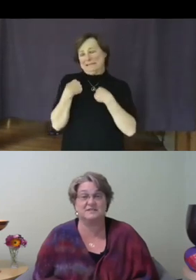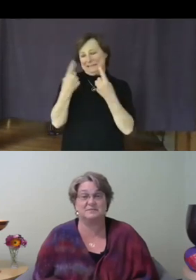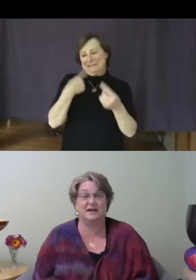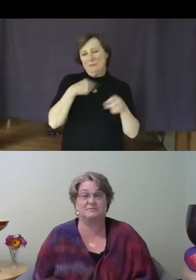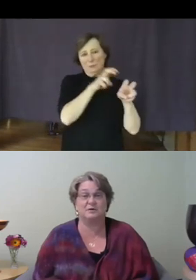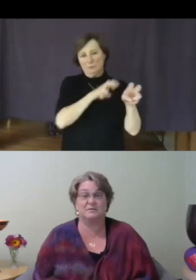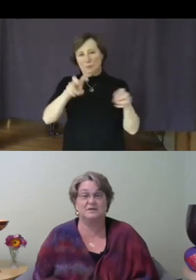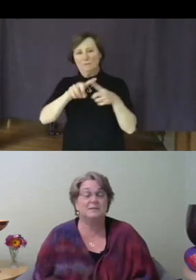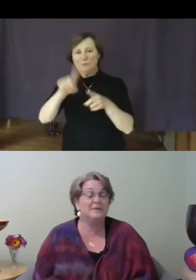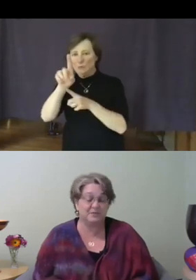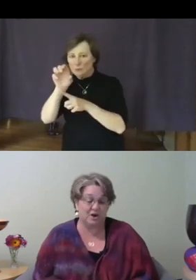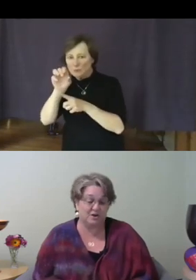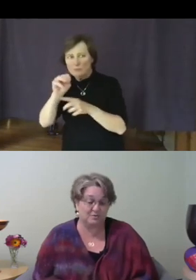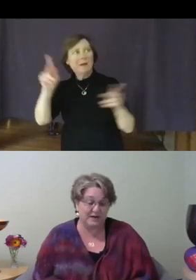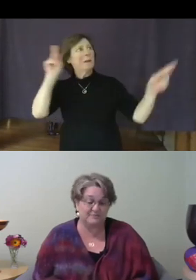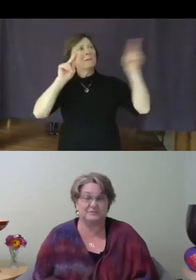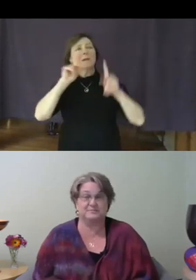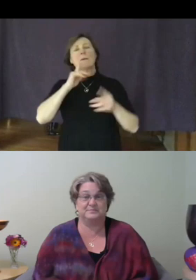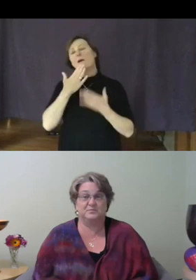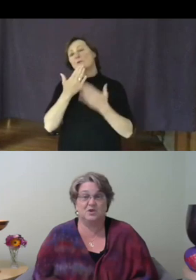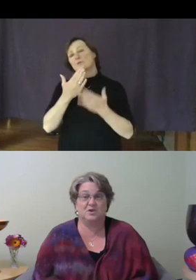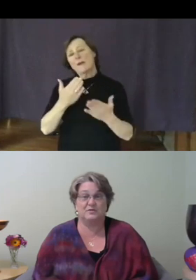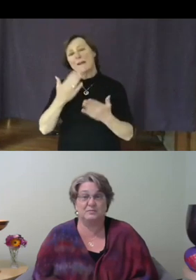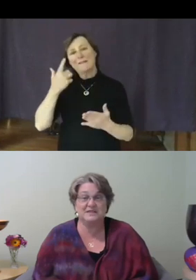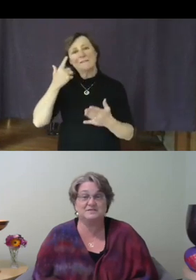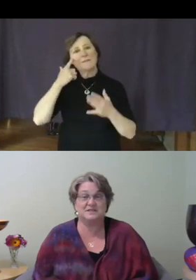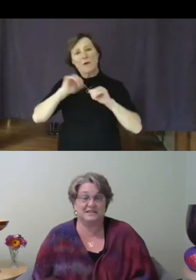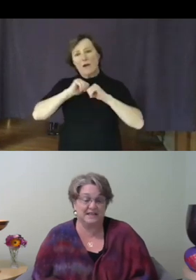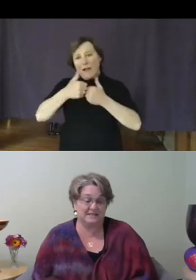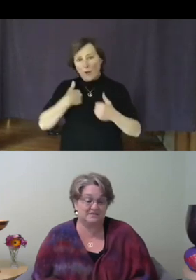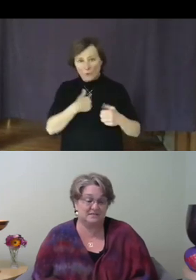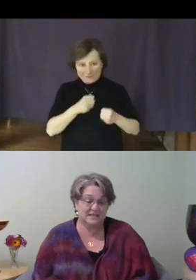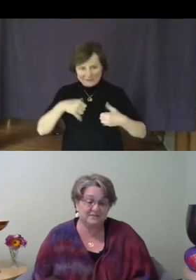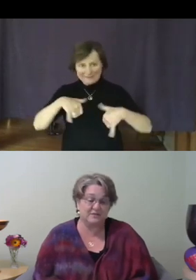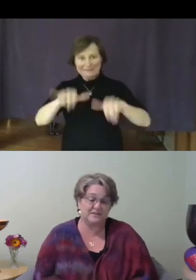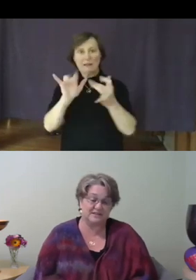People are grateful for the means to connect, even though the technology may